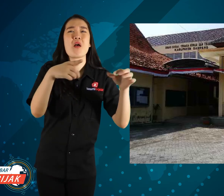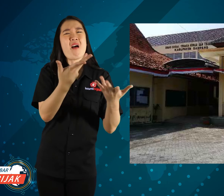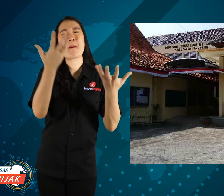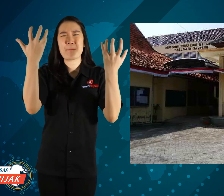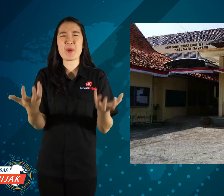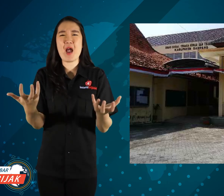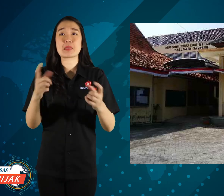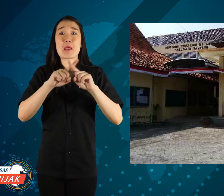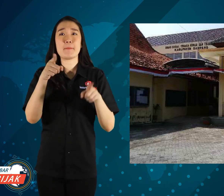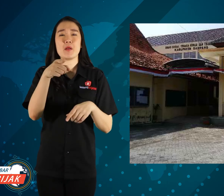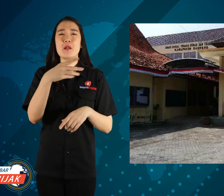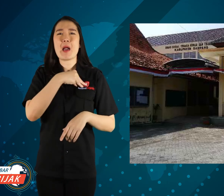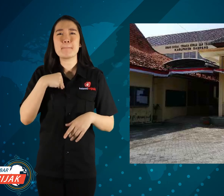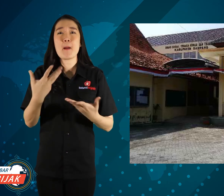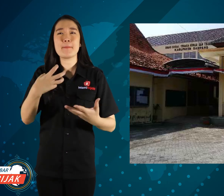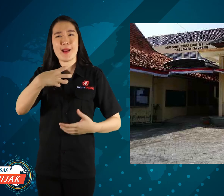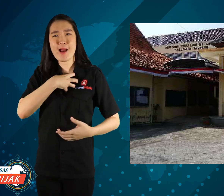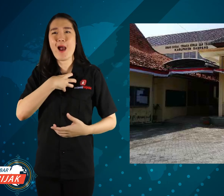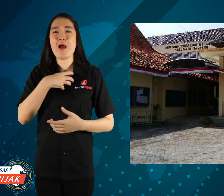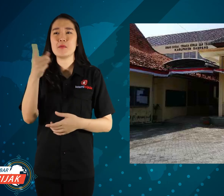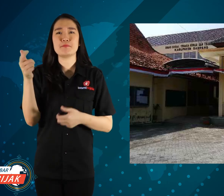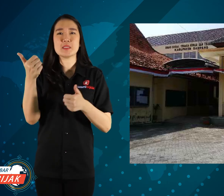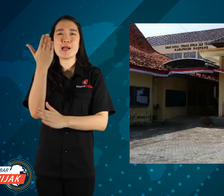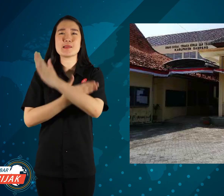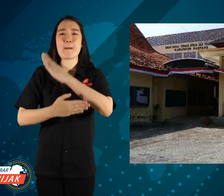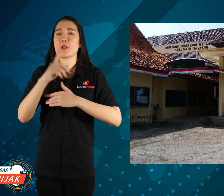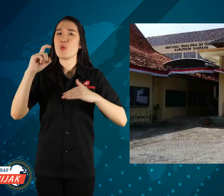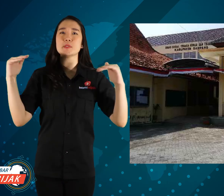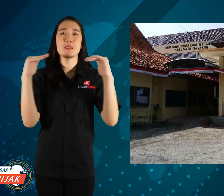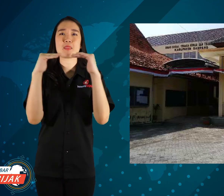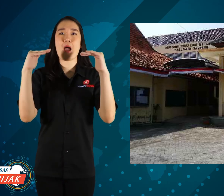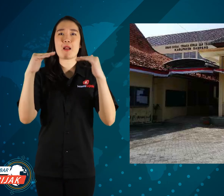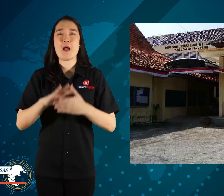It's hard, but it's for the rights those with disabilities should be equal.